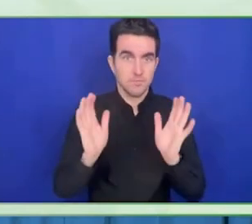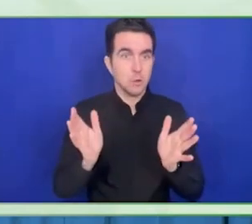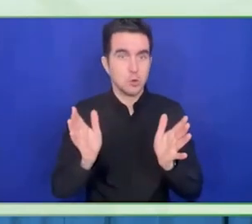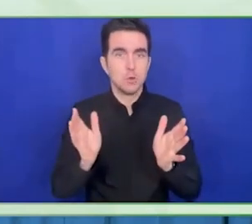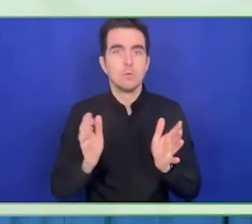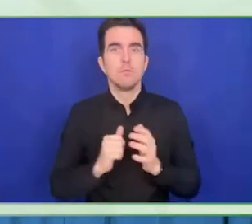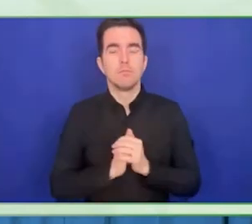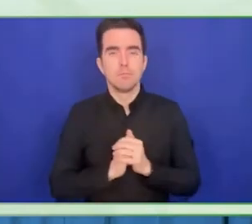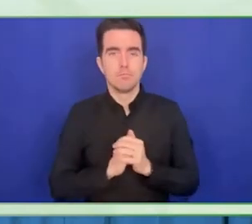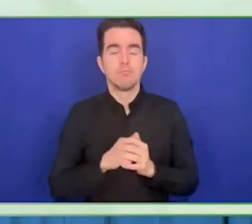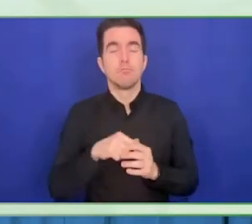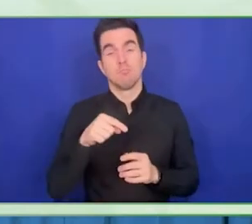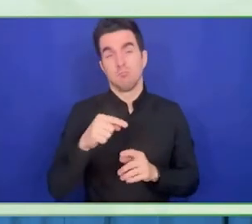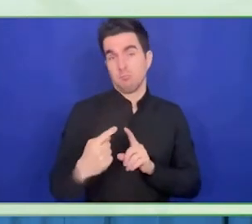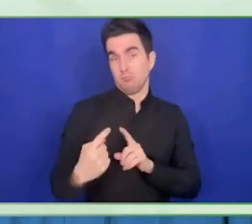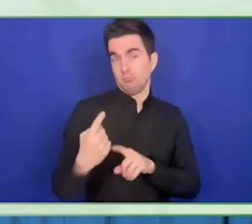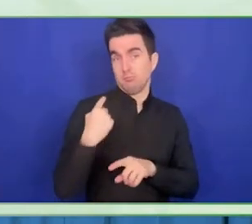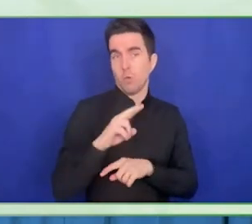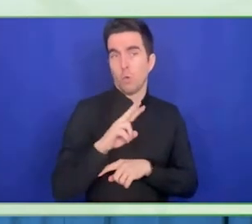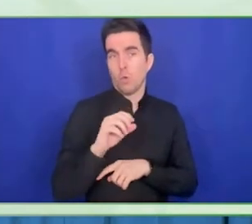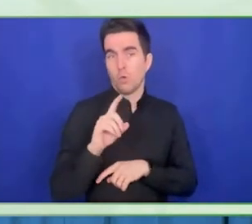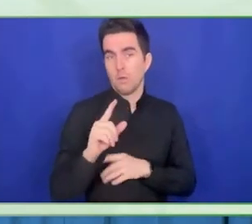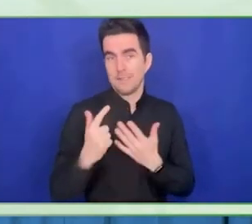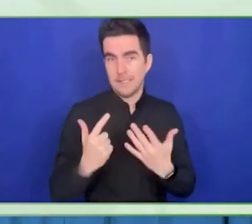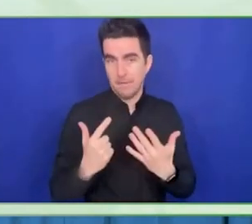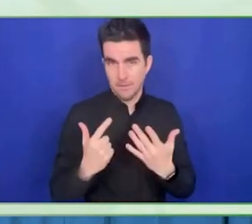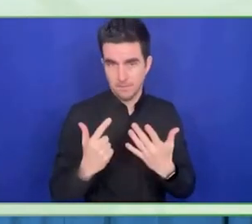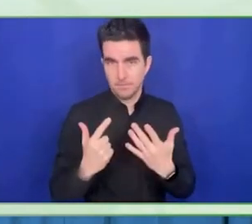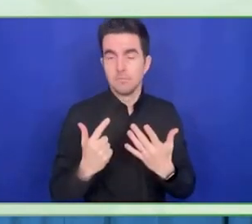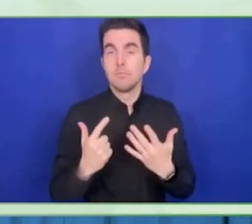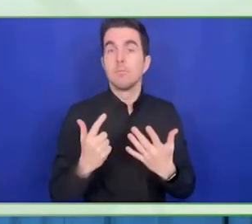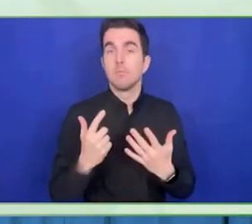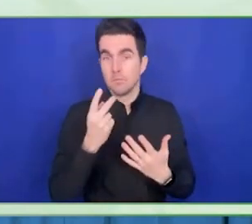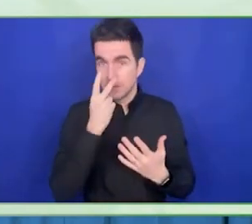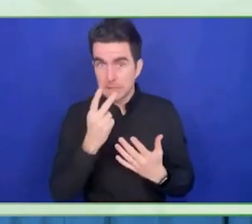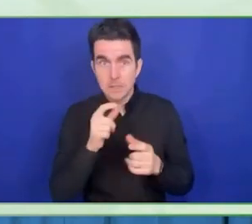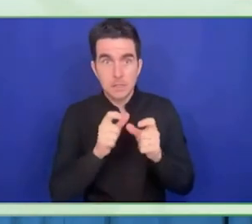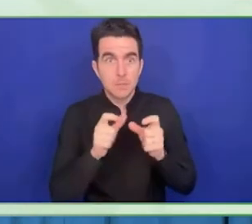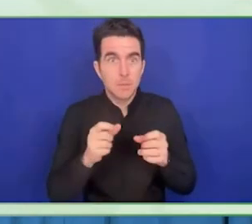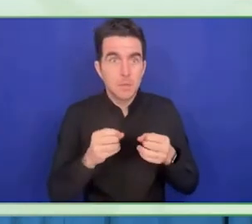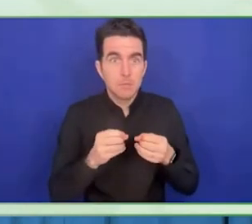The second one is the education programme, for example we execute